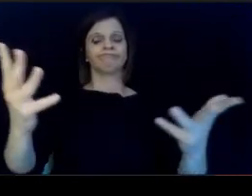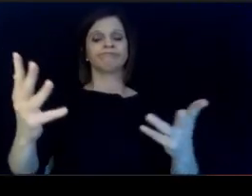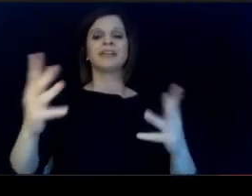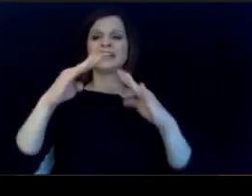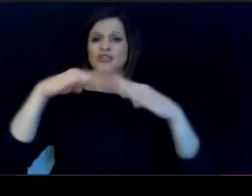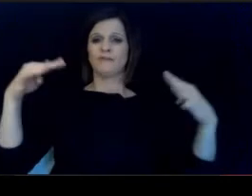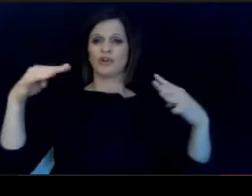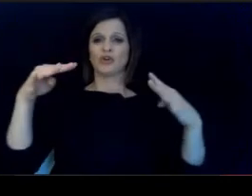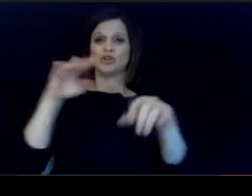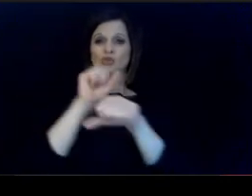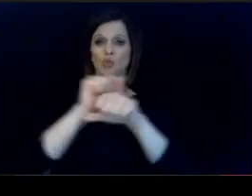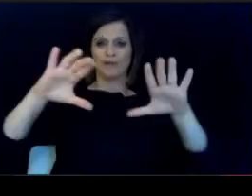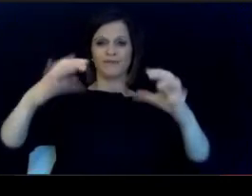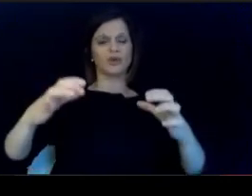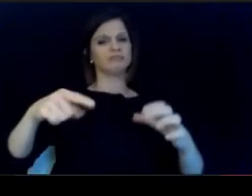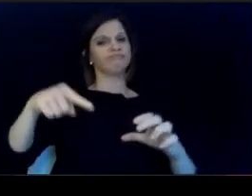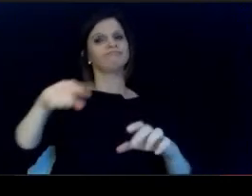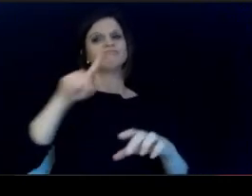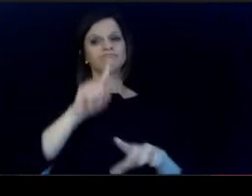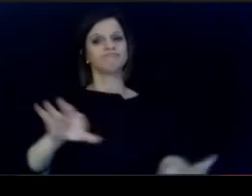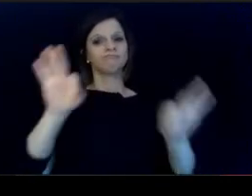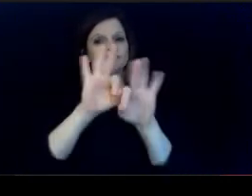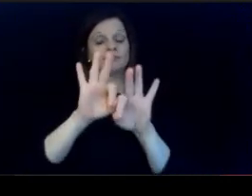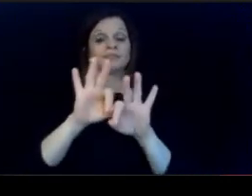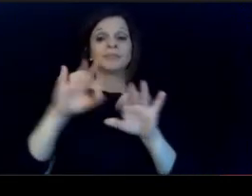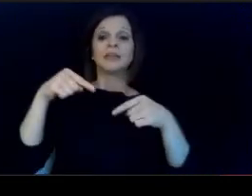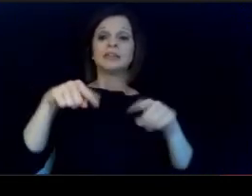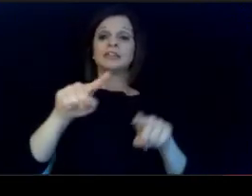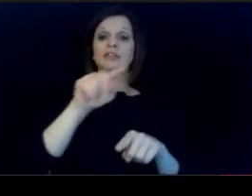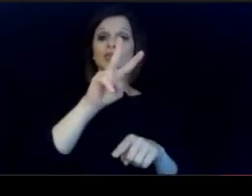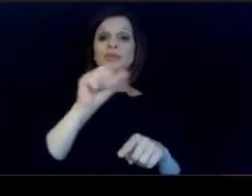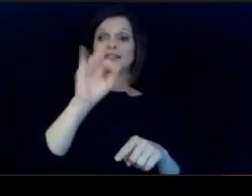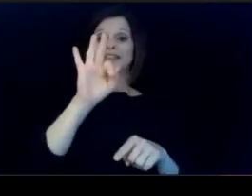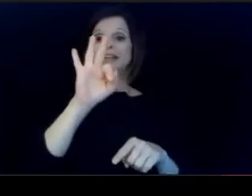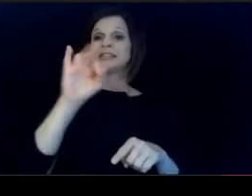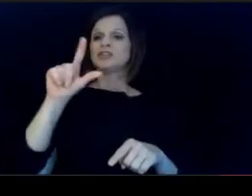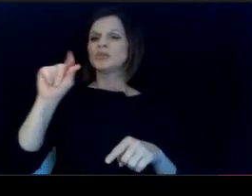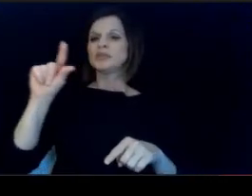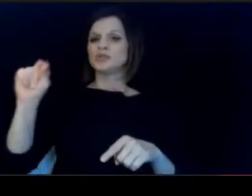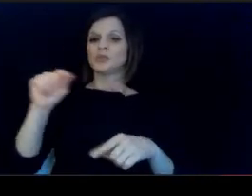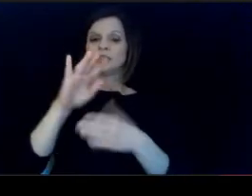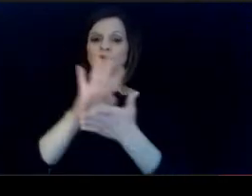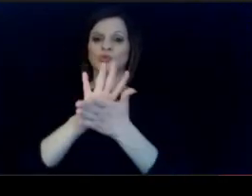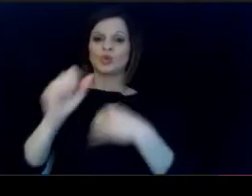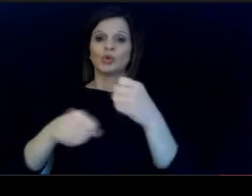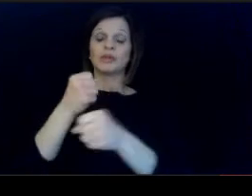is of critical importance during. the 2019 twenty school year. About 20.